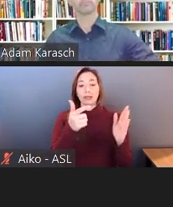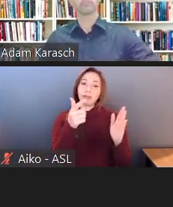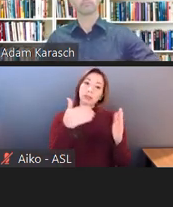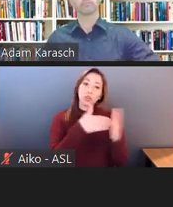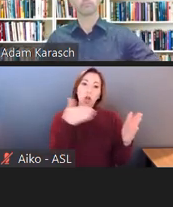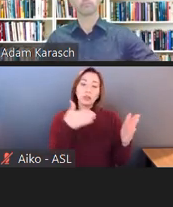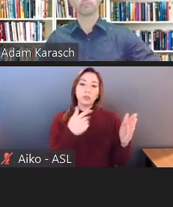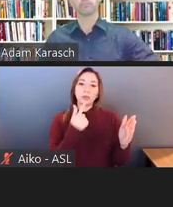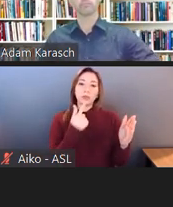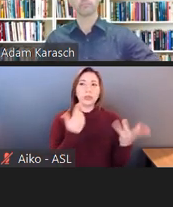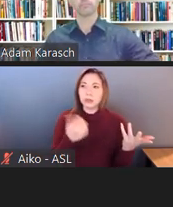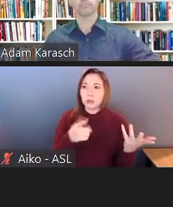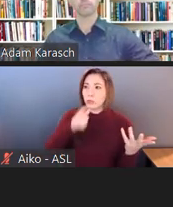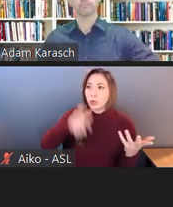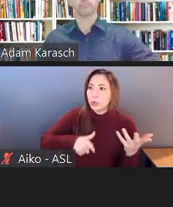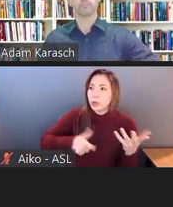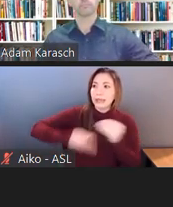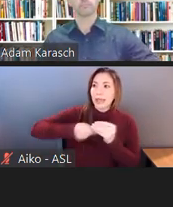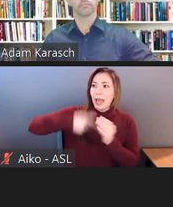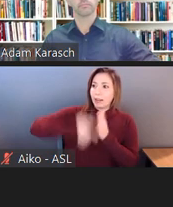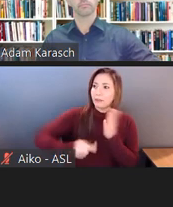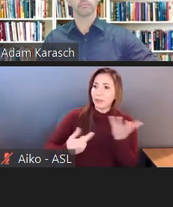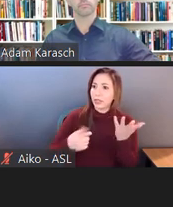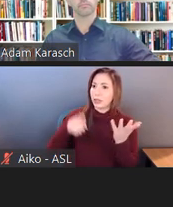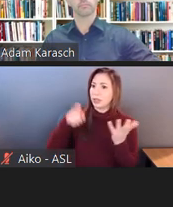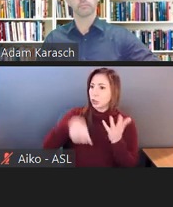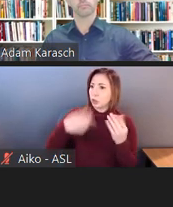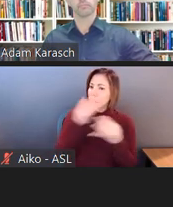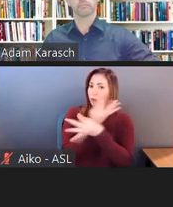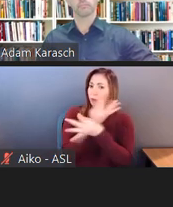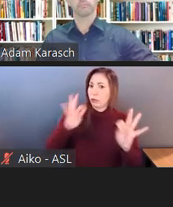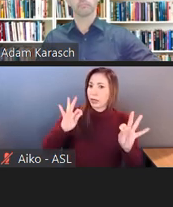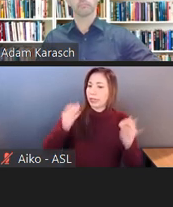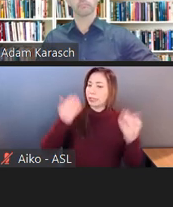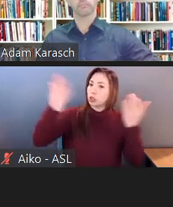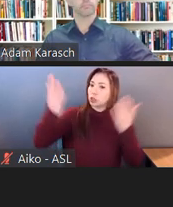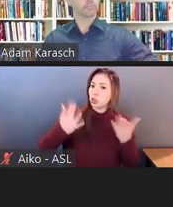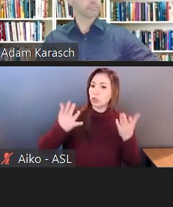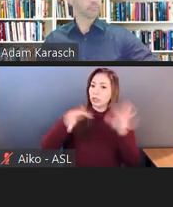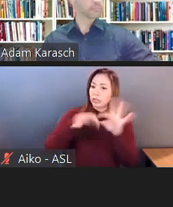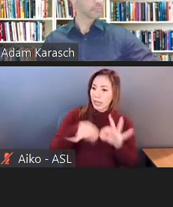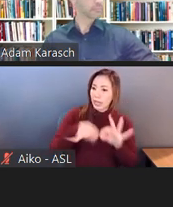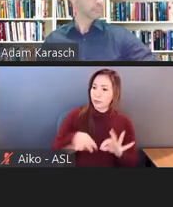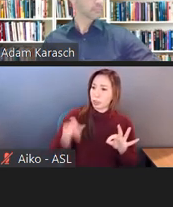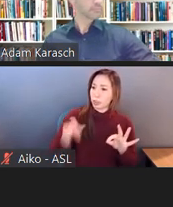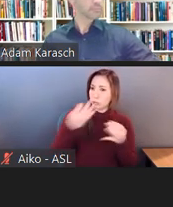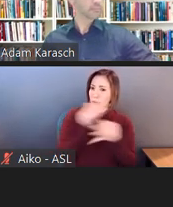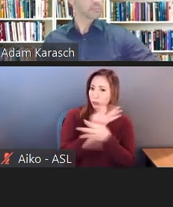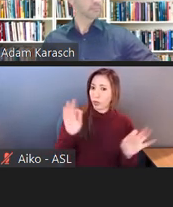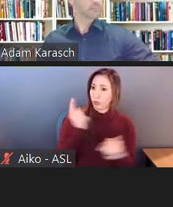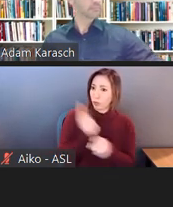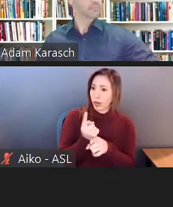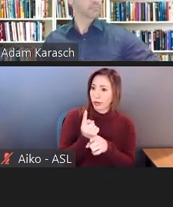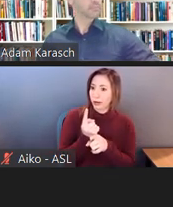shouldn't be charging an extra fee. You should be providing this at no charge. We should be treated like everyone else,